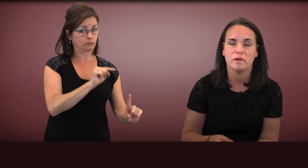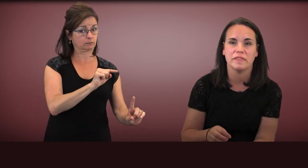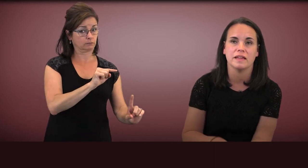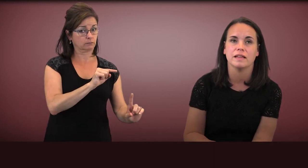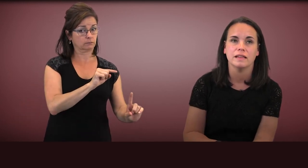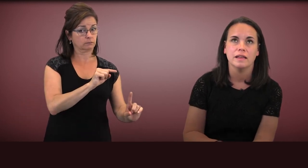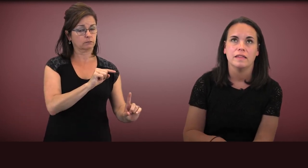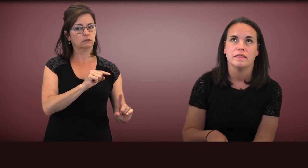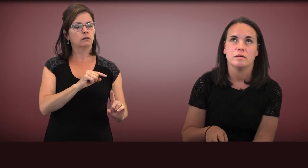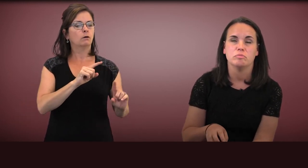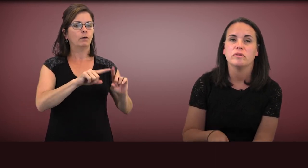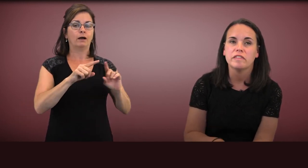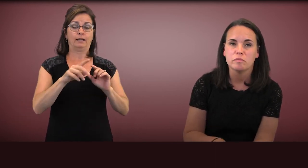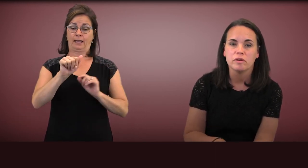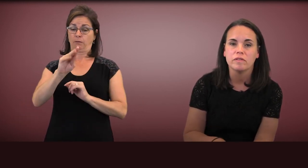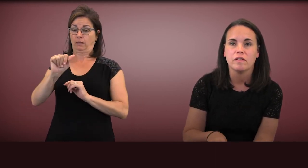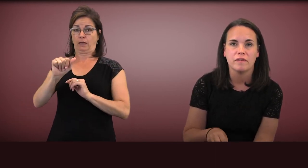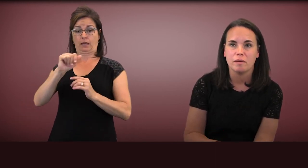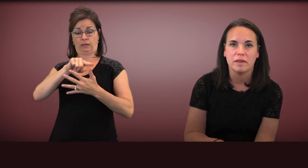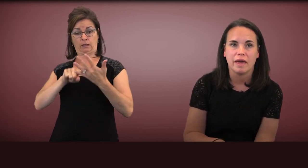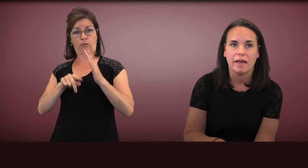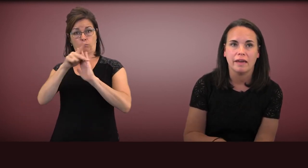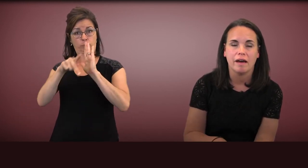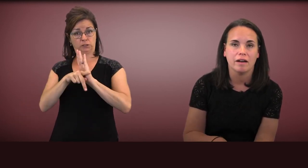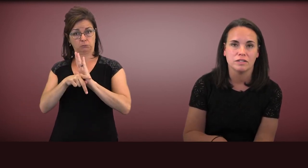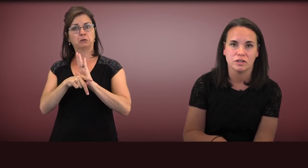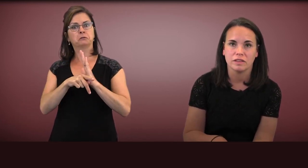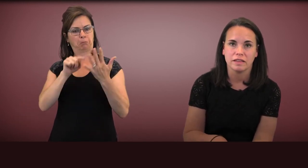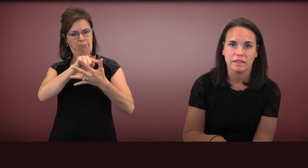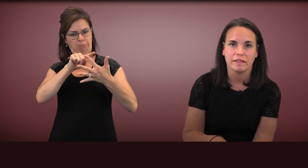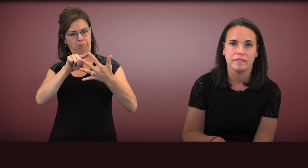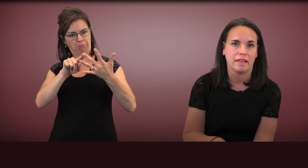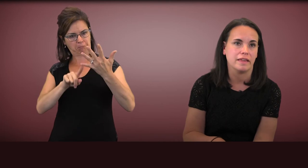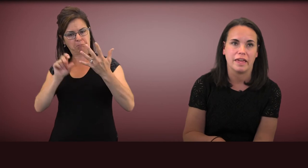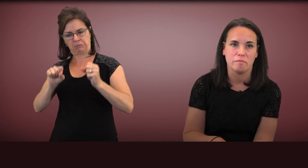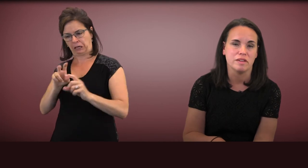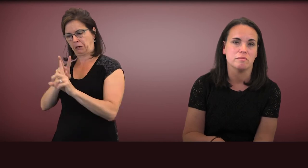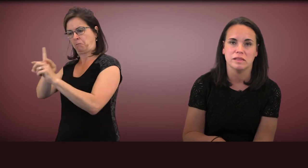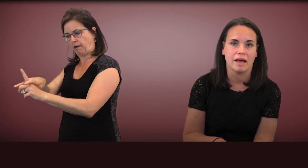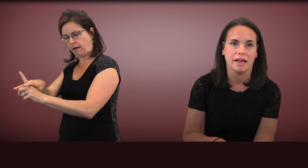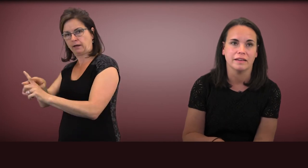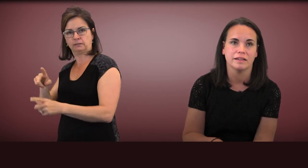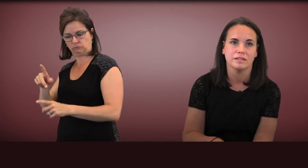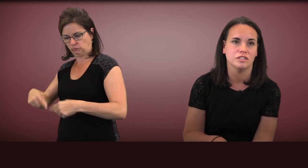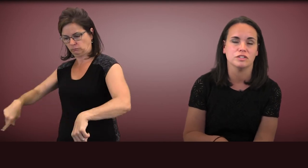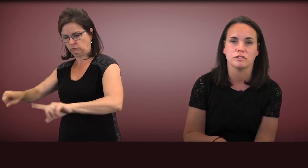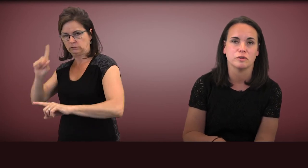but the principles of ABA are certainly things that can be applied to children,